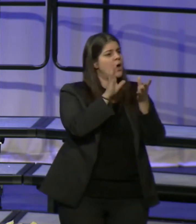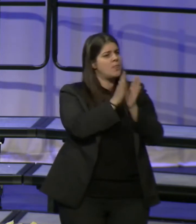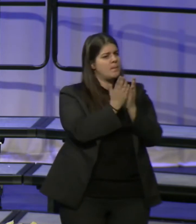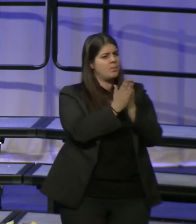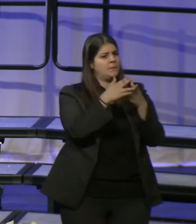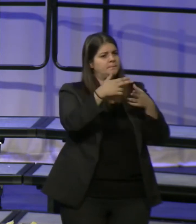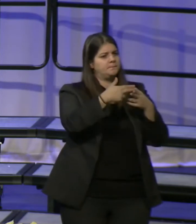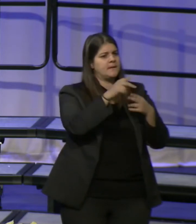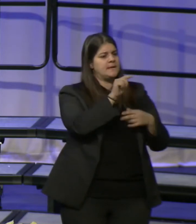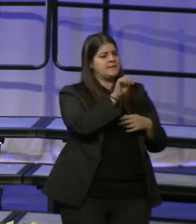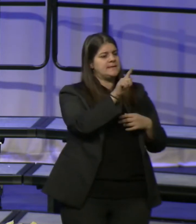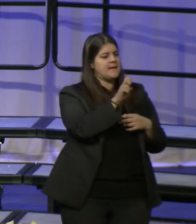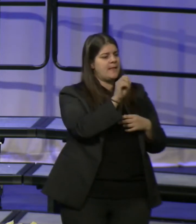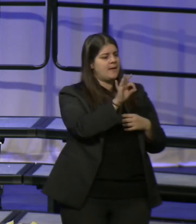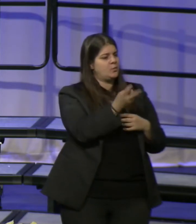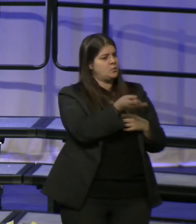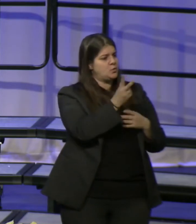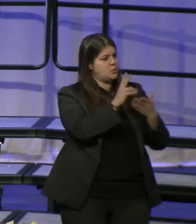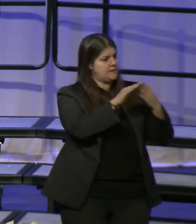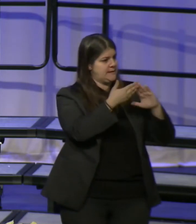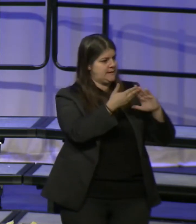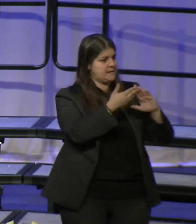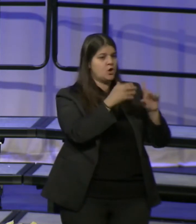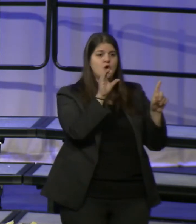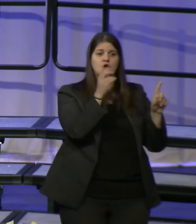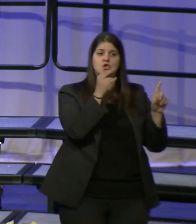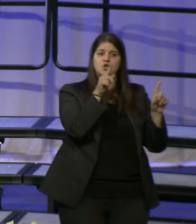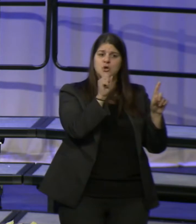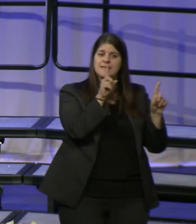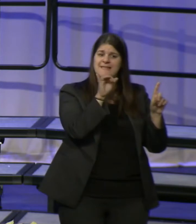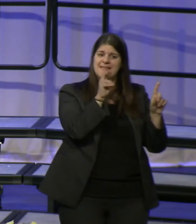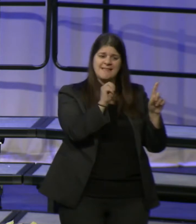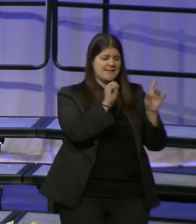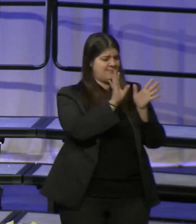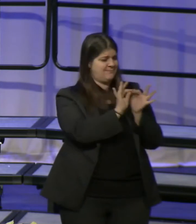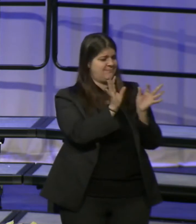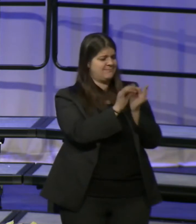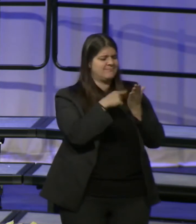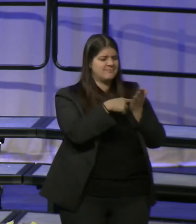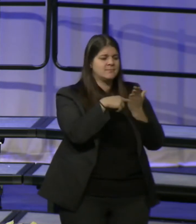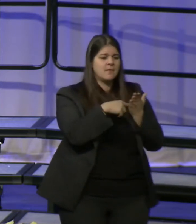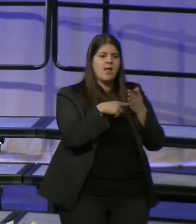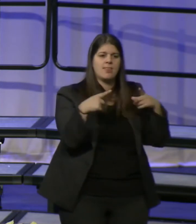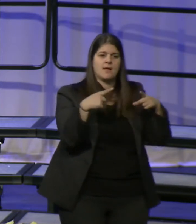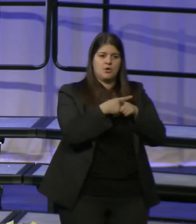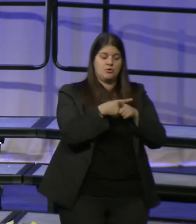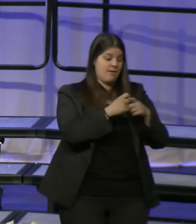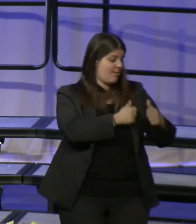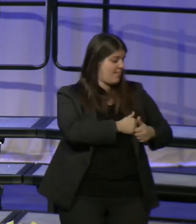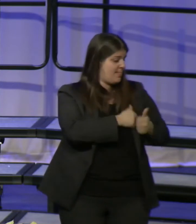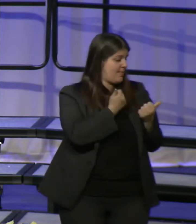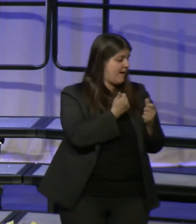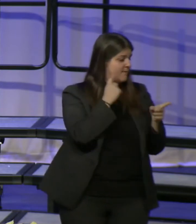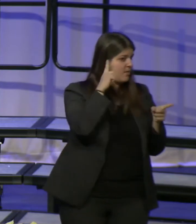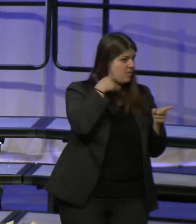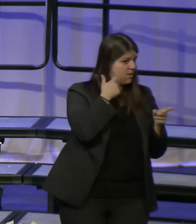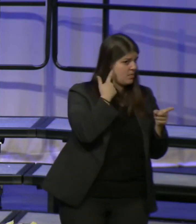Charles Dickens discusses the contradictions between life in London and life in France.